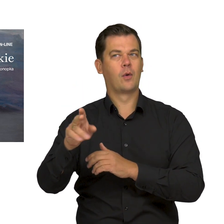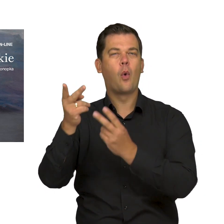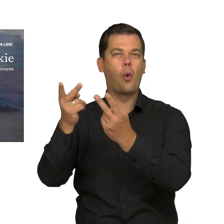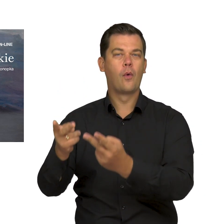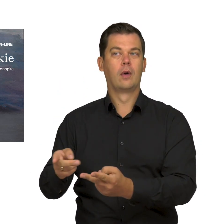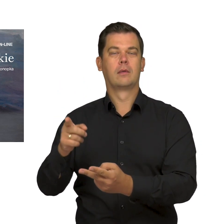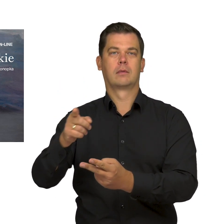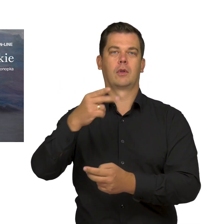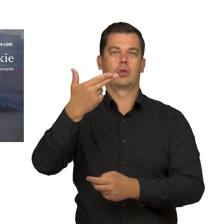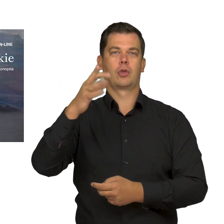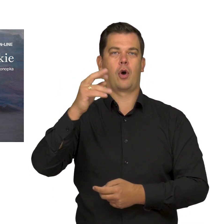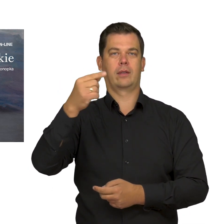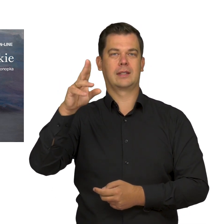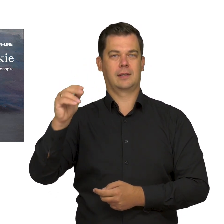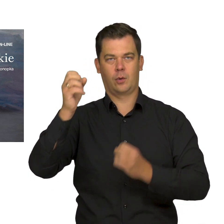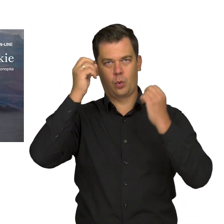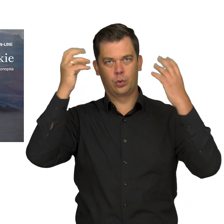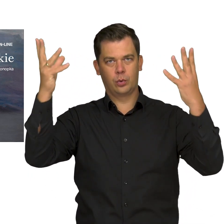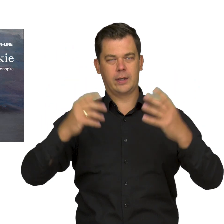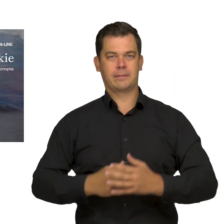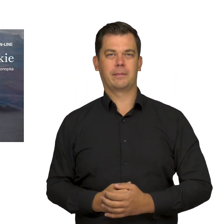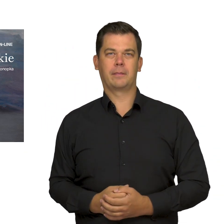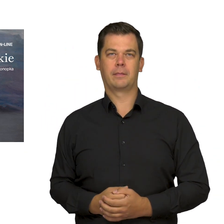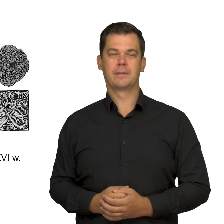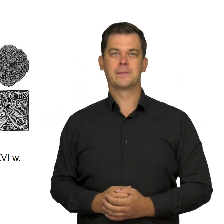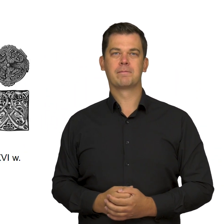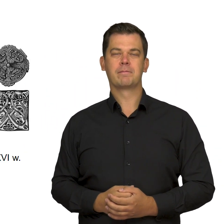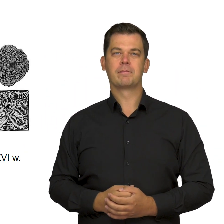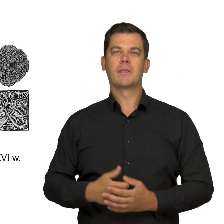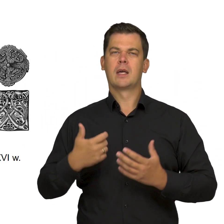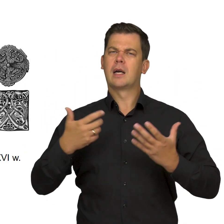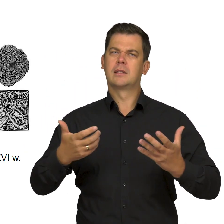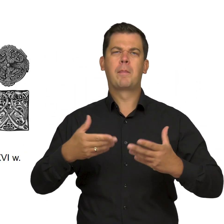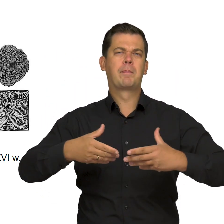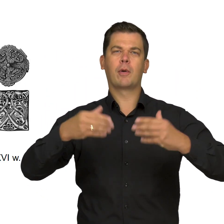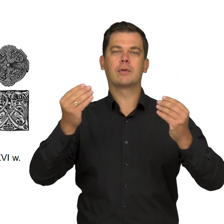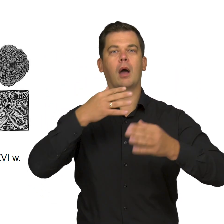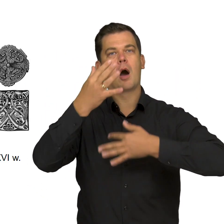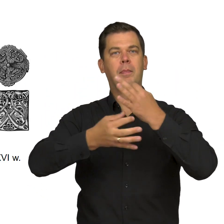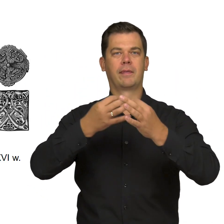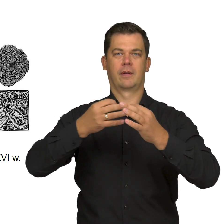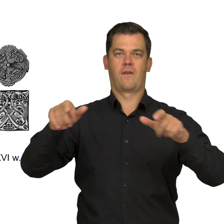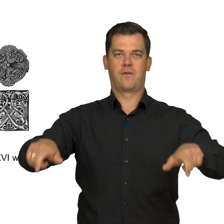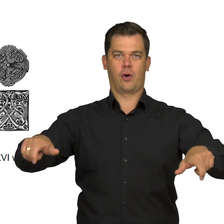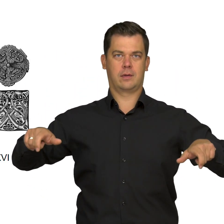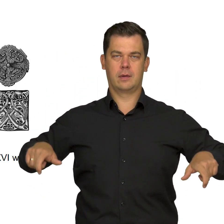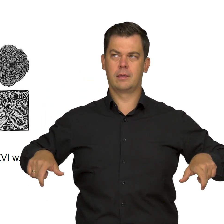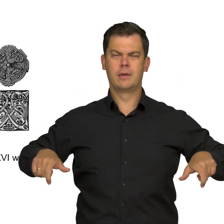that we may find certain elements associated with Nordic culture. I’d like to begin with an armchair.